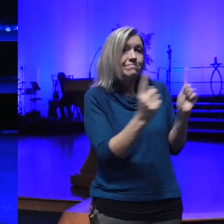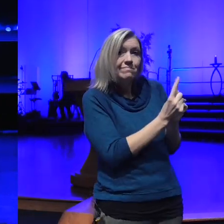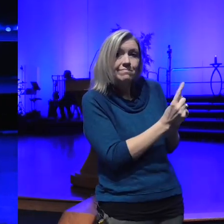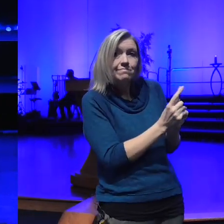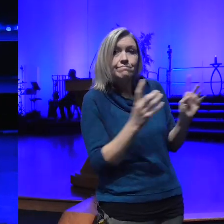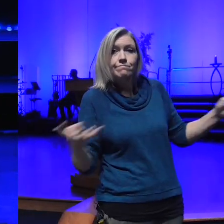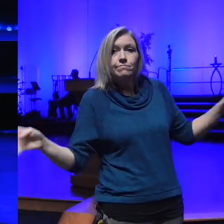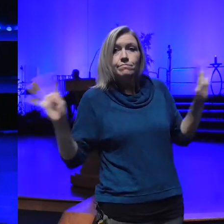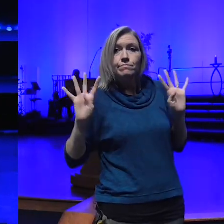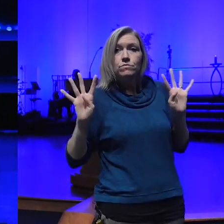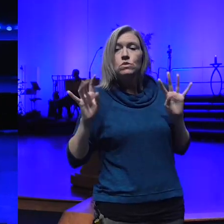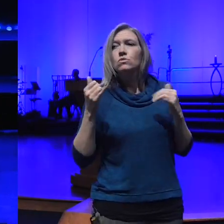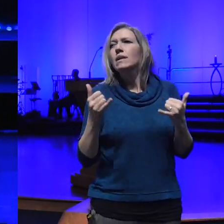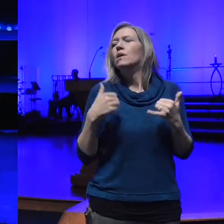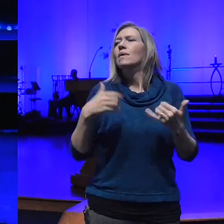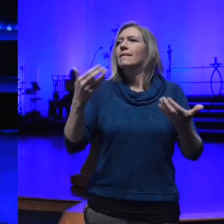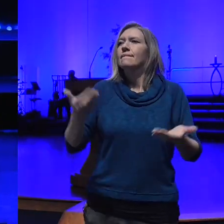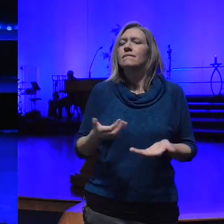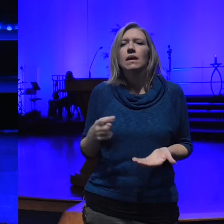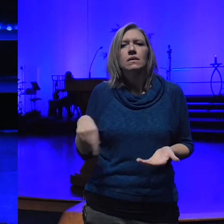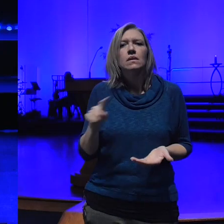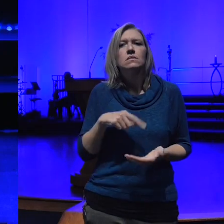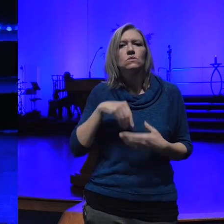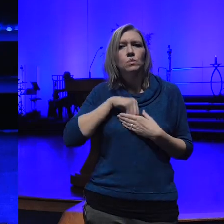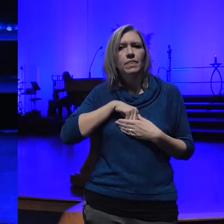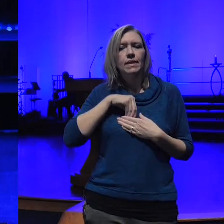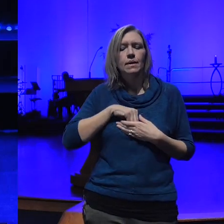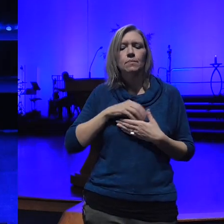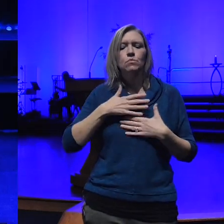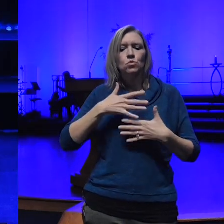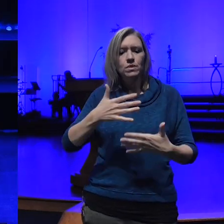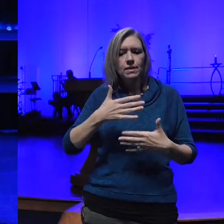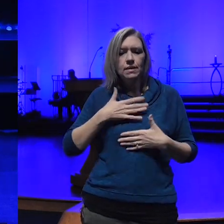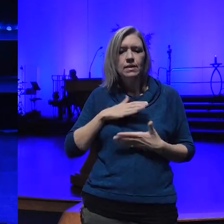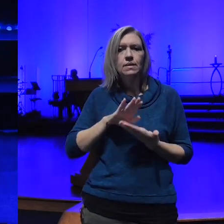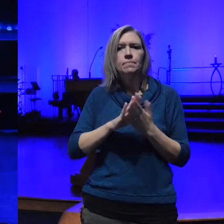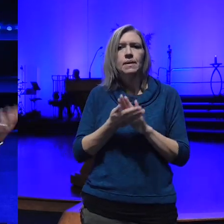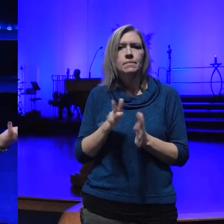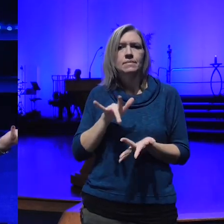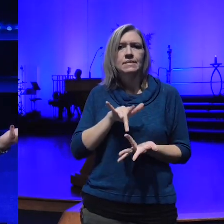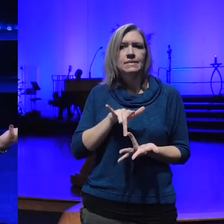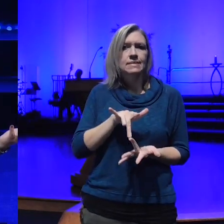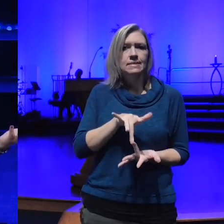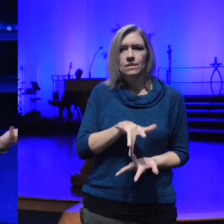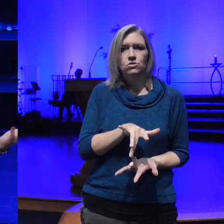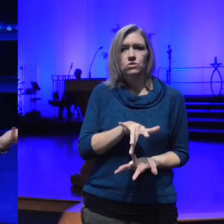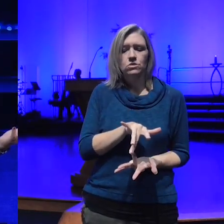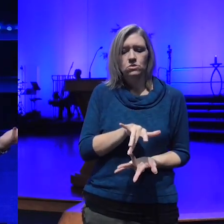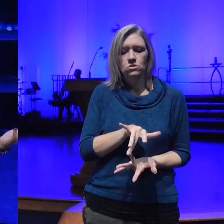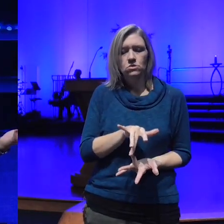to go within and begin to breathe and become centered to feel all of these words and these